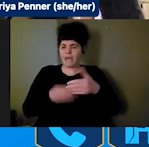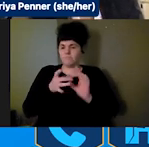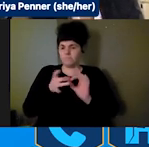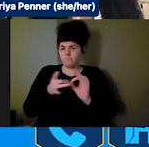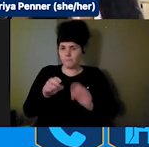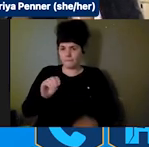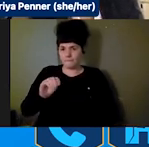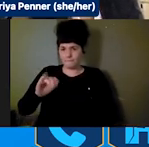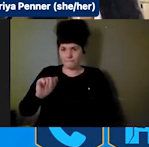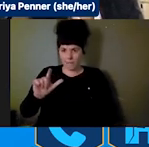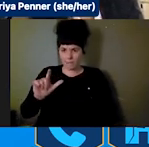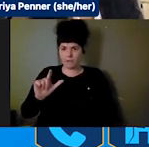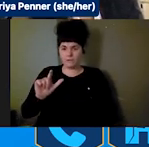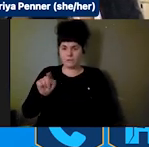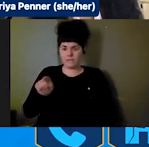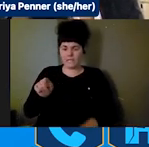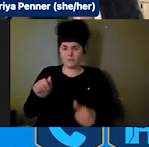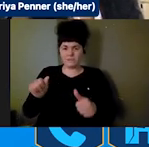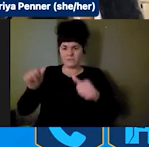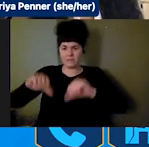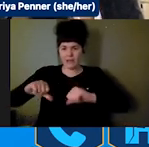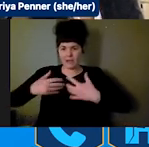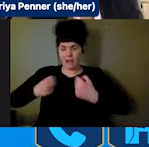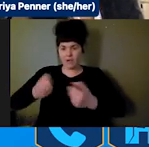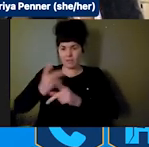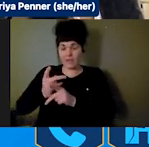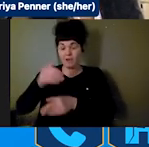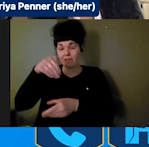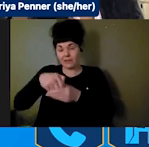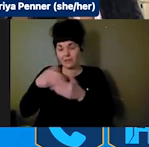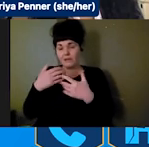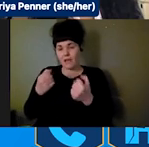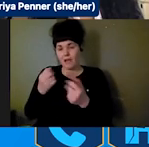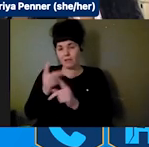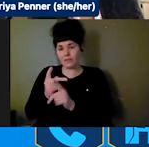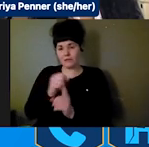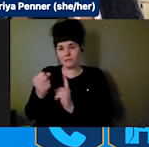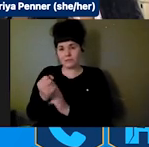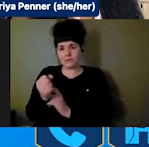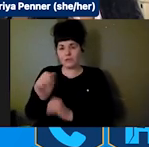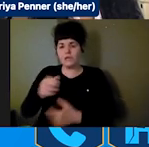care in a health care setting, but the cause of death was dehydration and malnutrition.